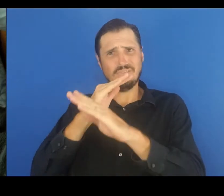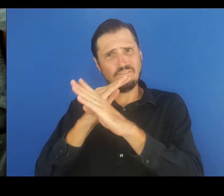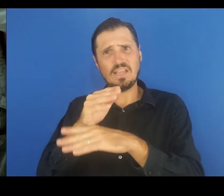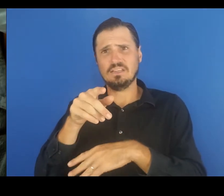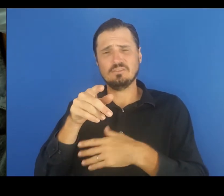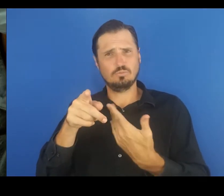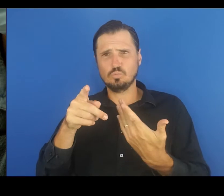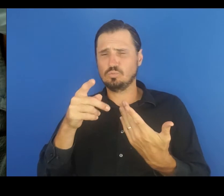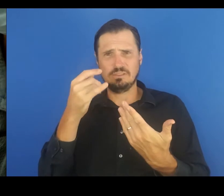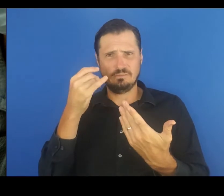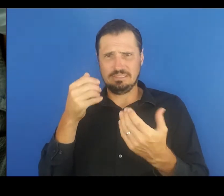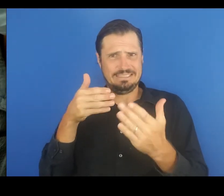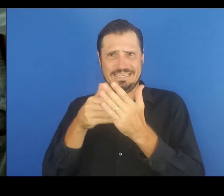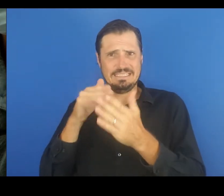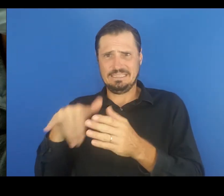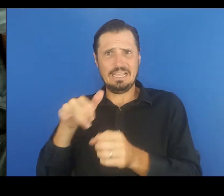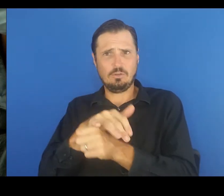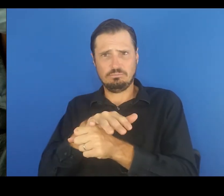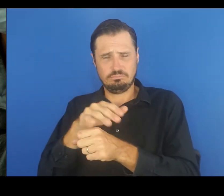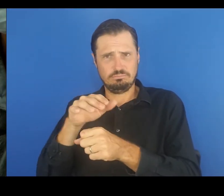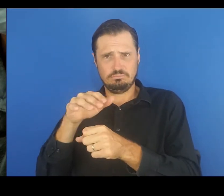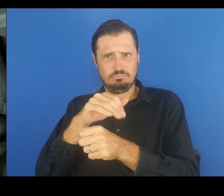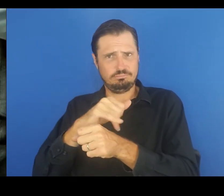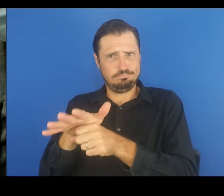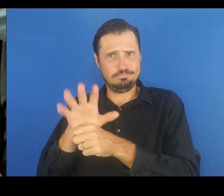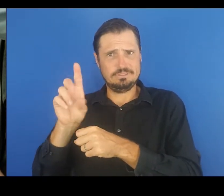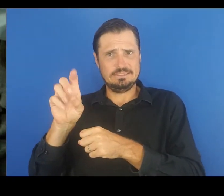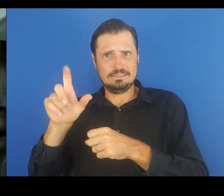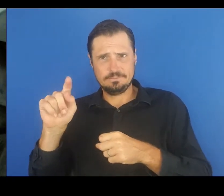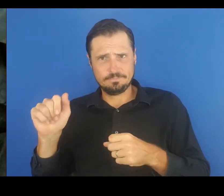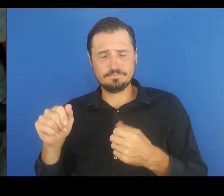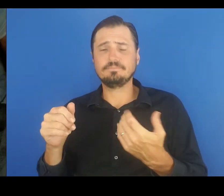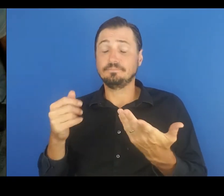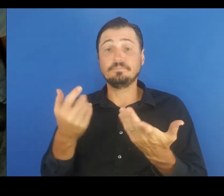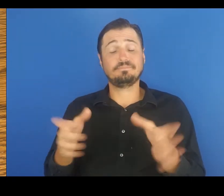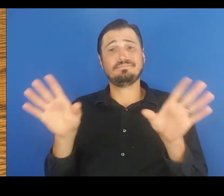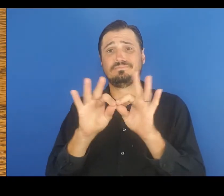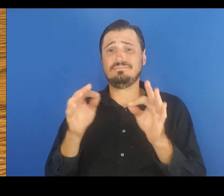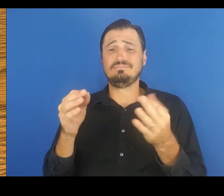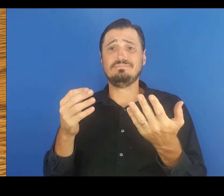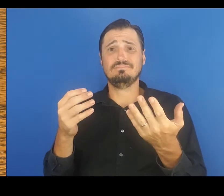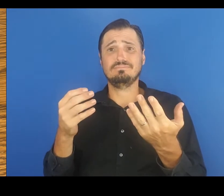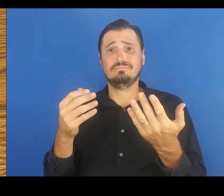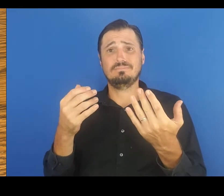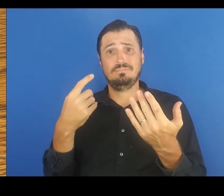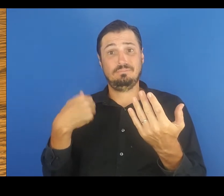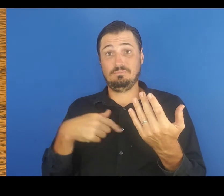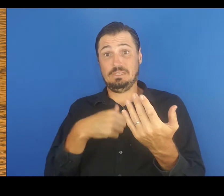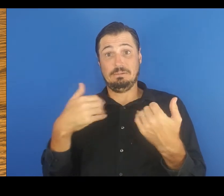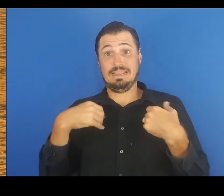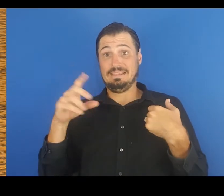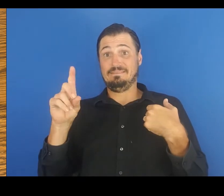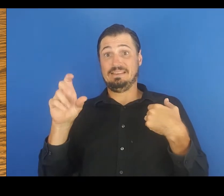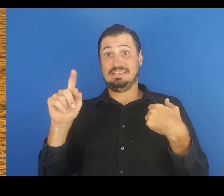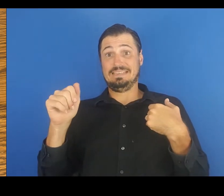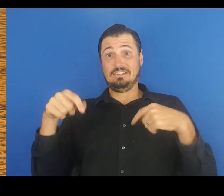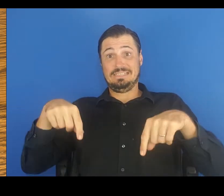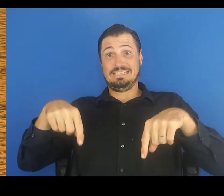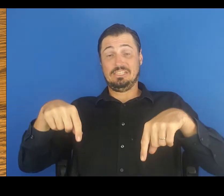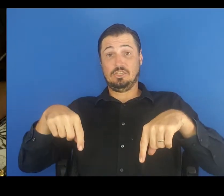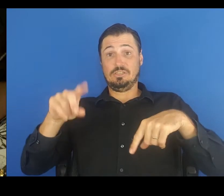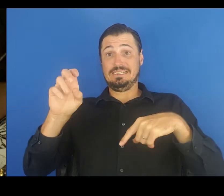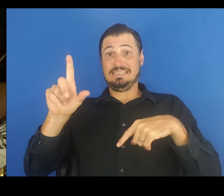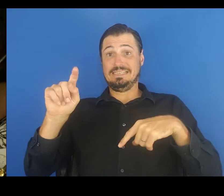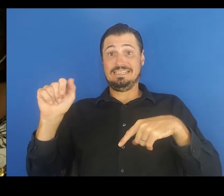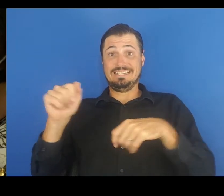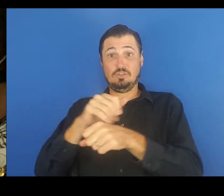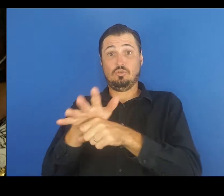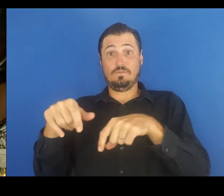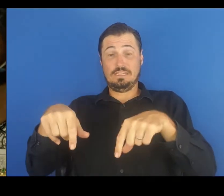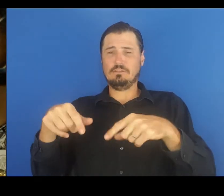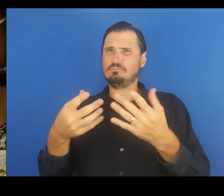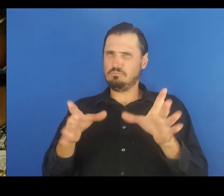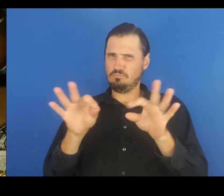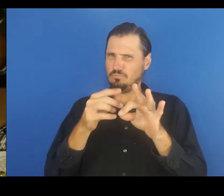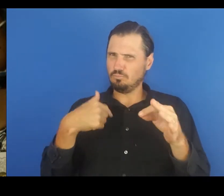Now that the Delta variant has been detected on Kauai, it is more important than ever that residents who have not yet been vaccinated do so as soon as possible. The Delta virus spreads